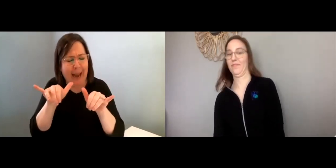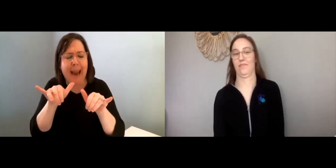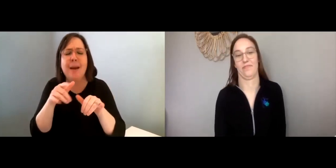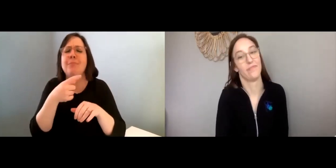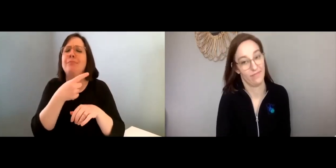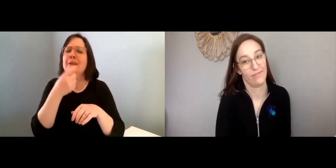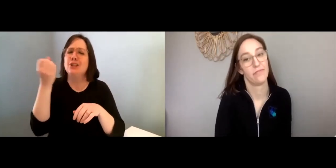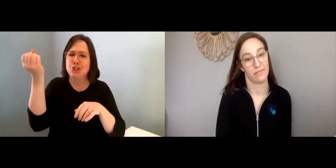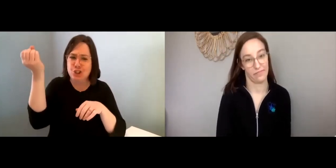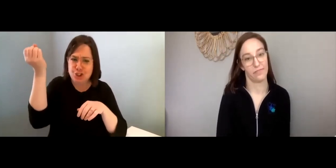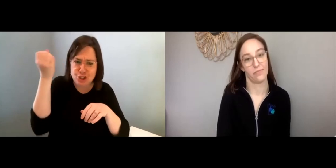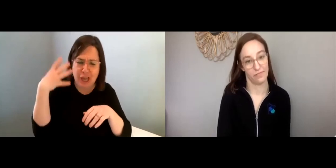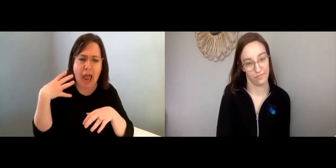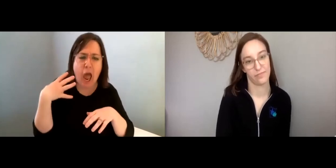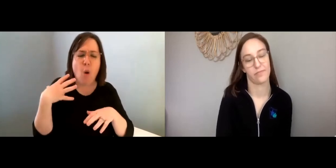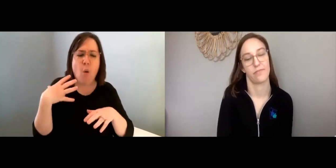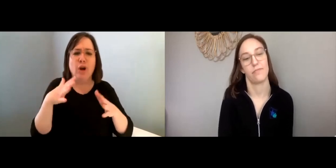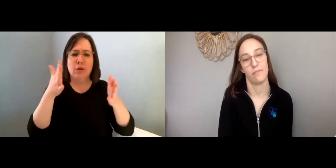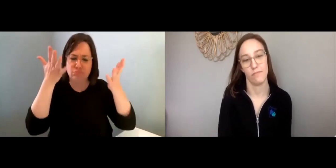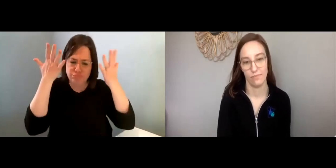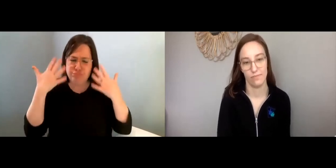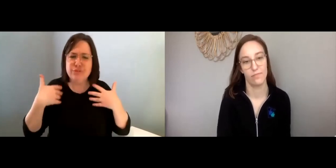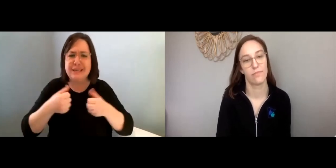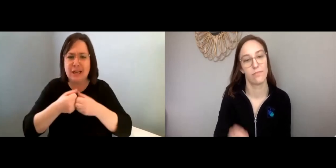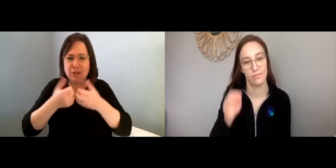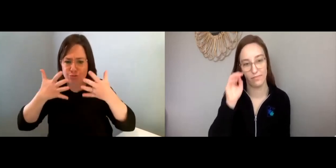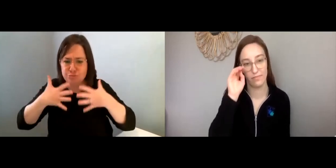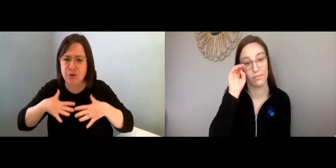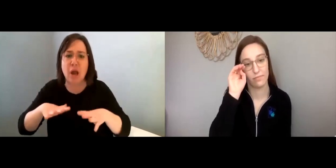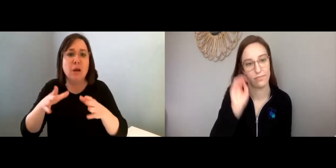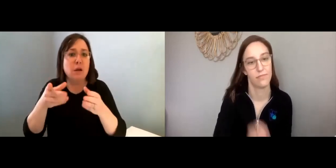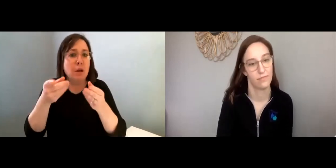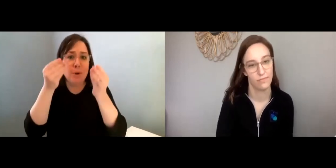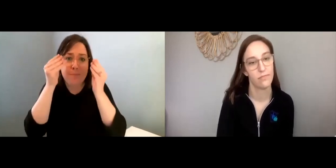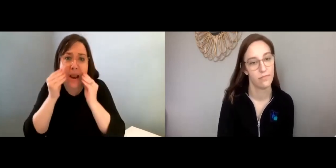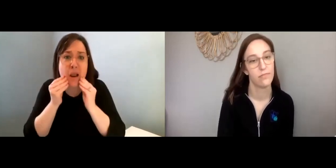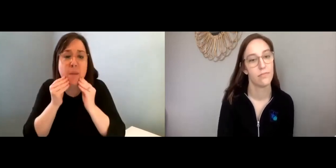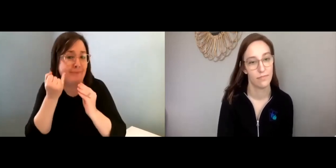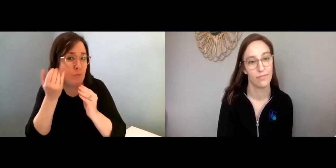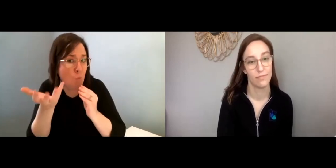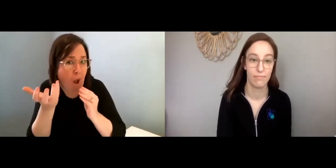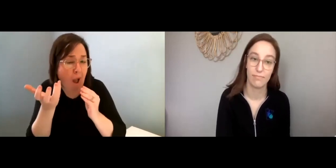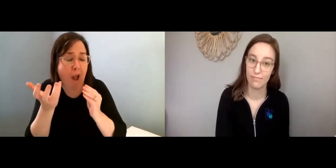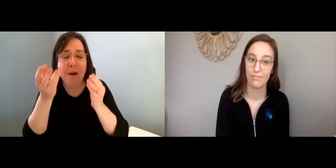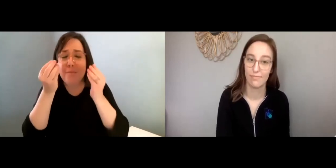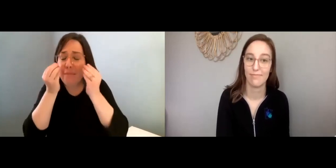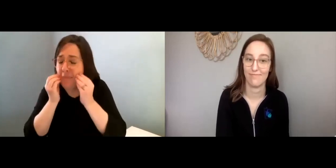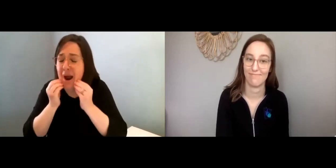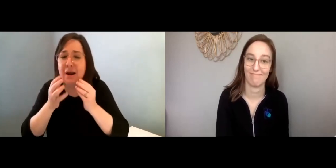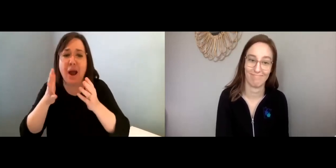No, it’s important to have some of the same routines you did before. Take a shower, get dressed, put on makeup if you want,